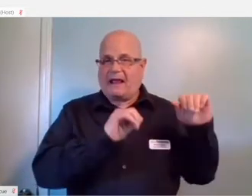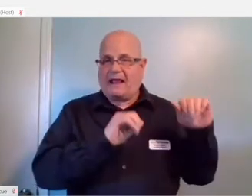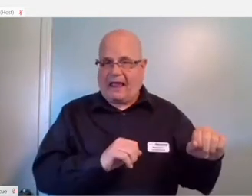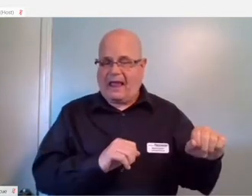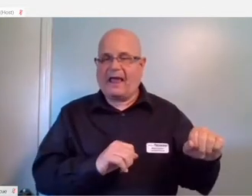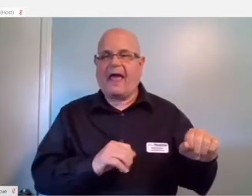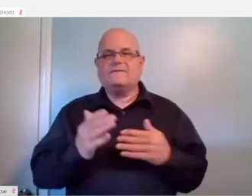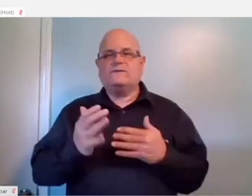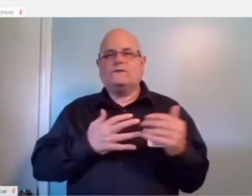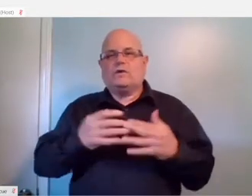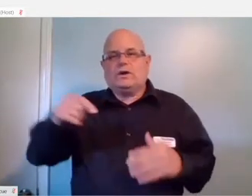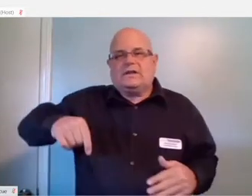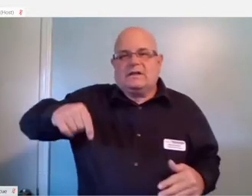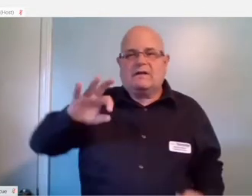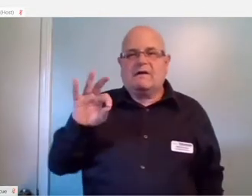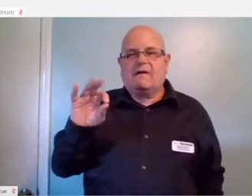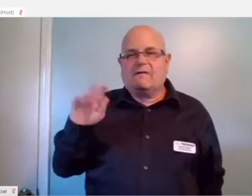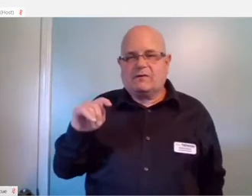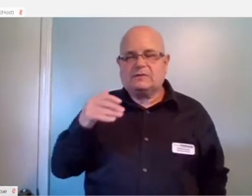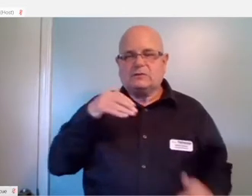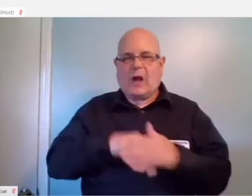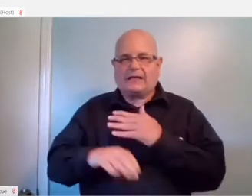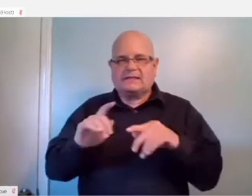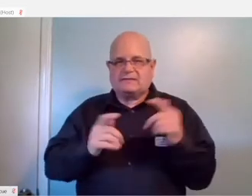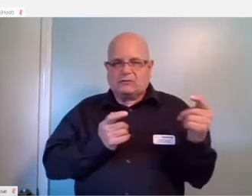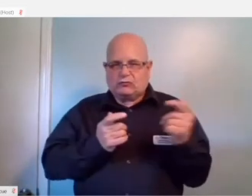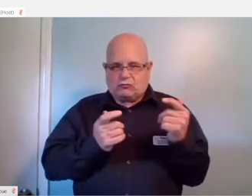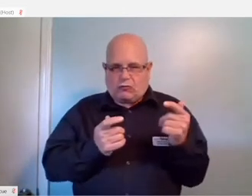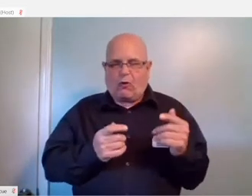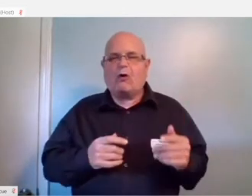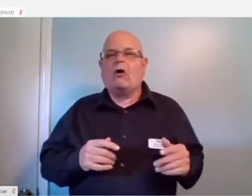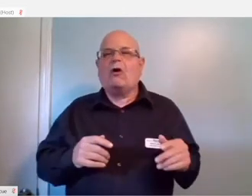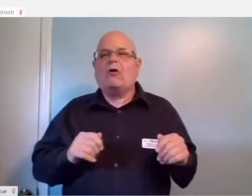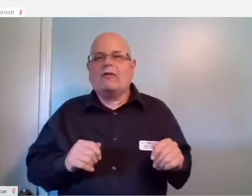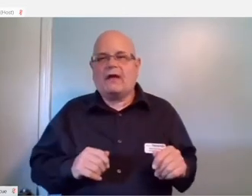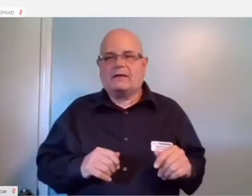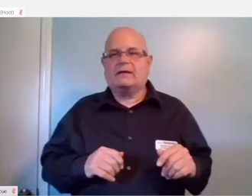foot to access different controls on the controller, they could put a controller down by their